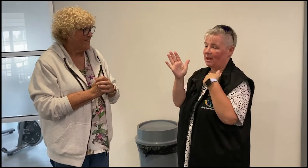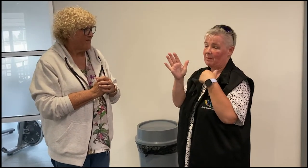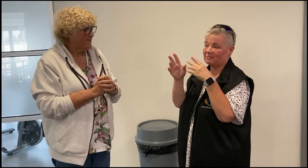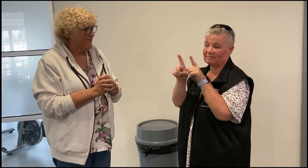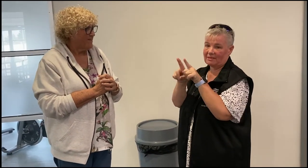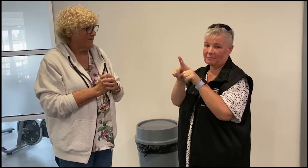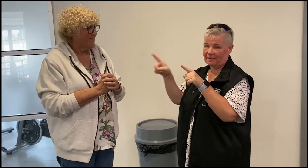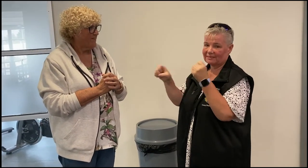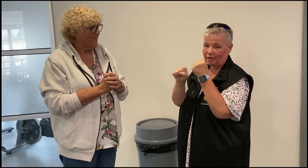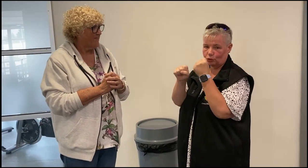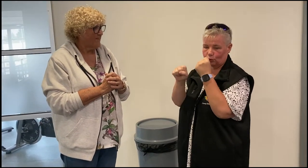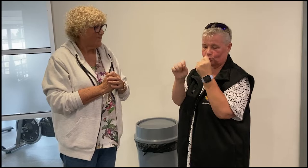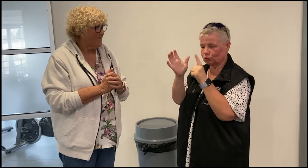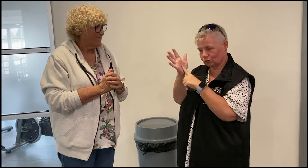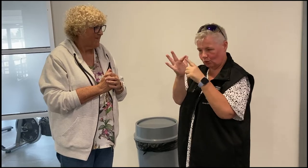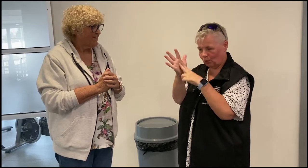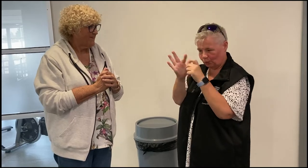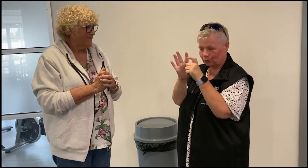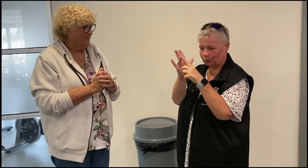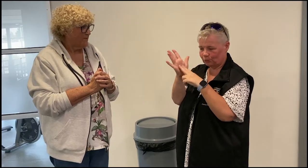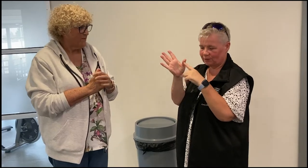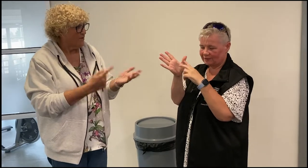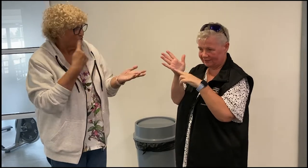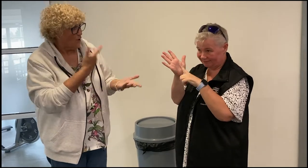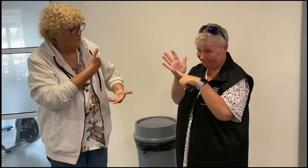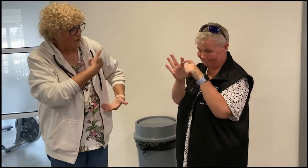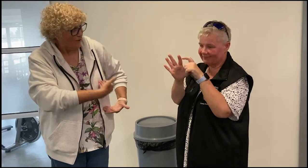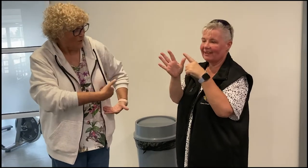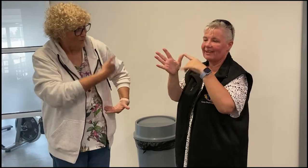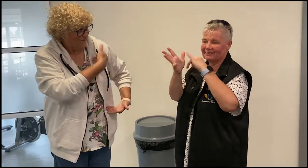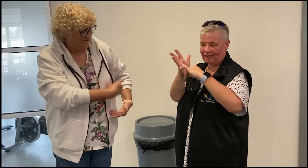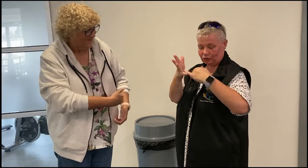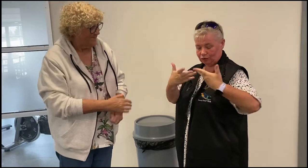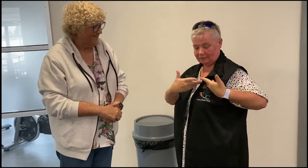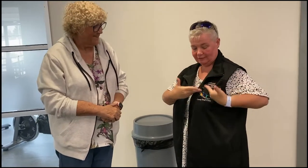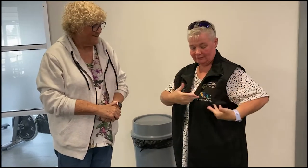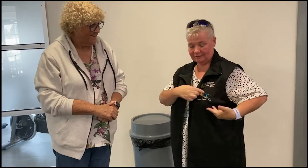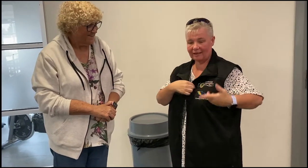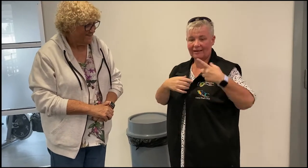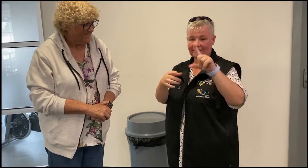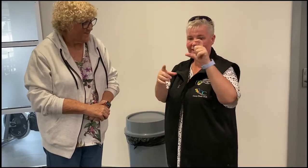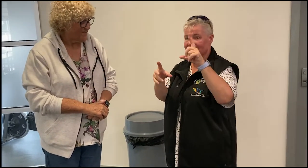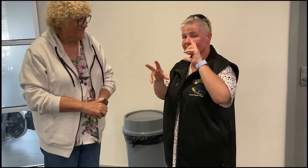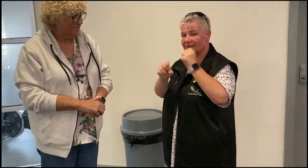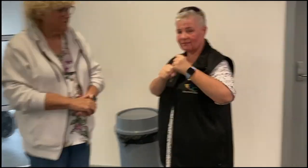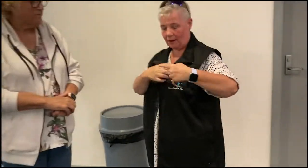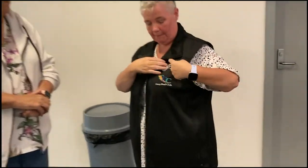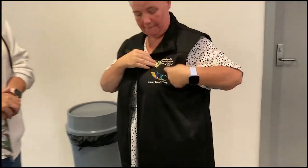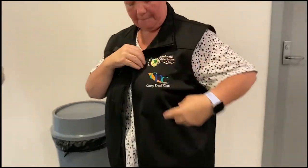and I am from the same clubs as Carole. You can see the logos here on my top.